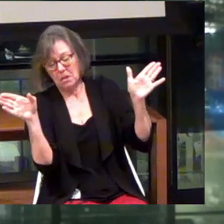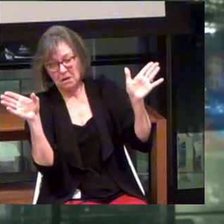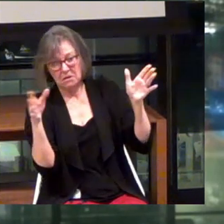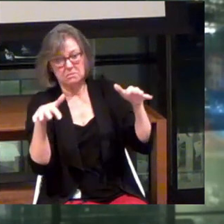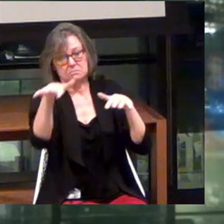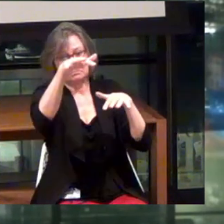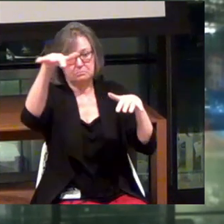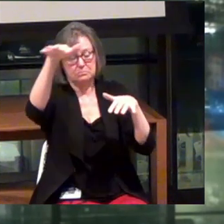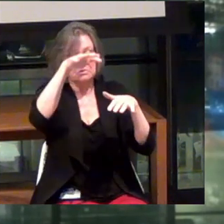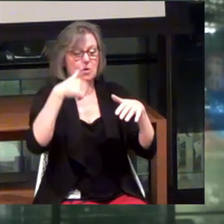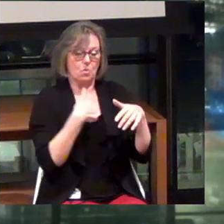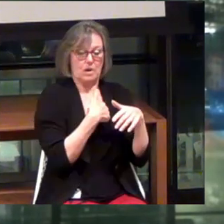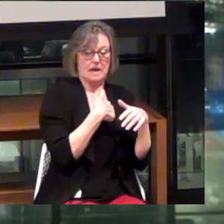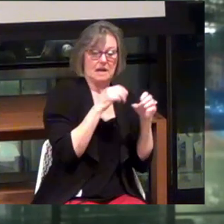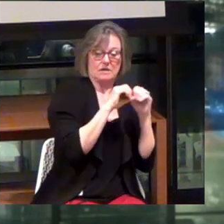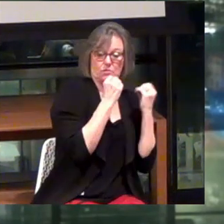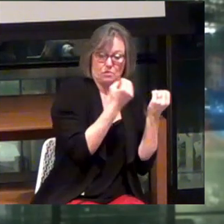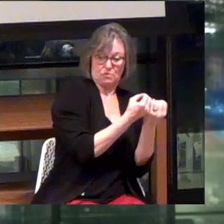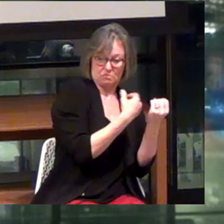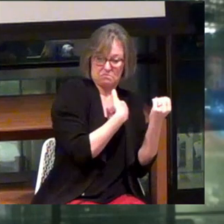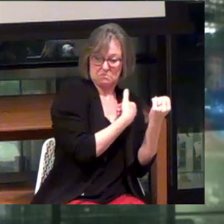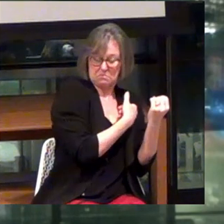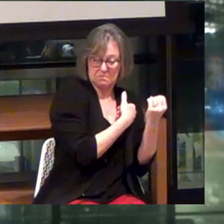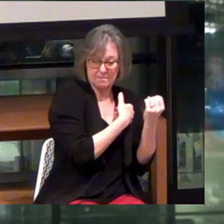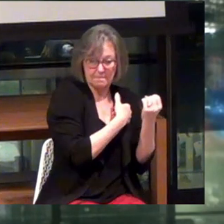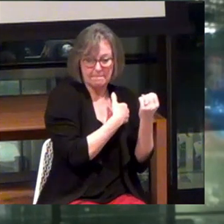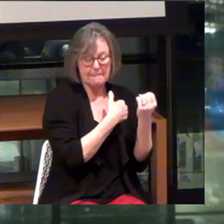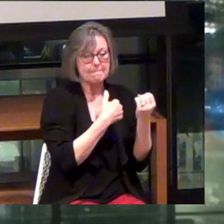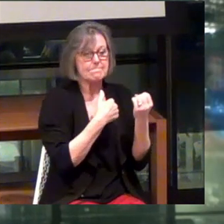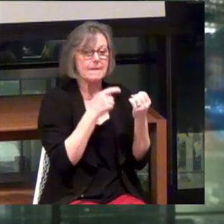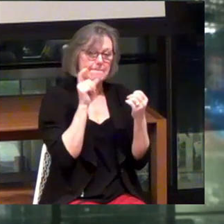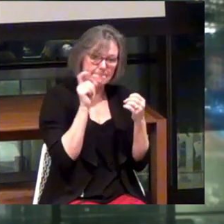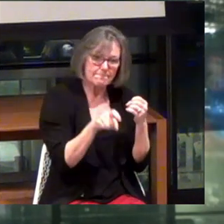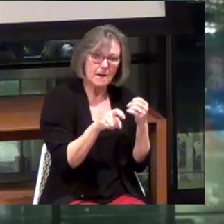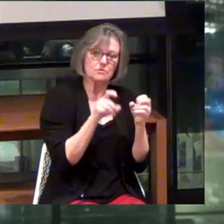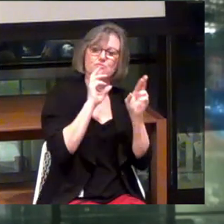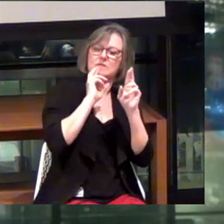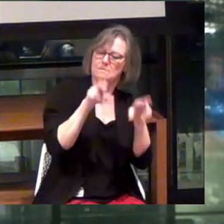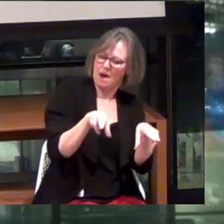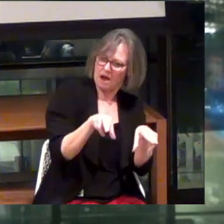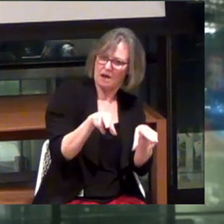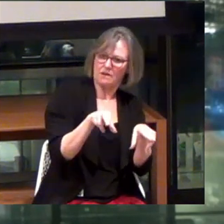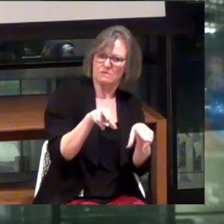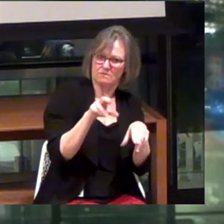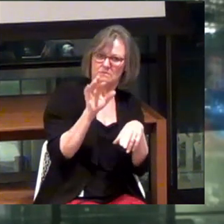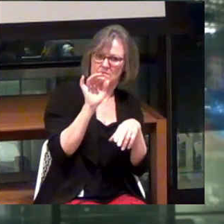And we then, as an organization, must respond to that query.